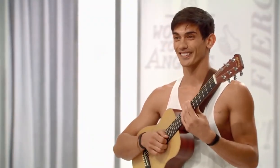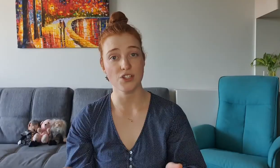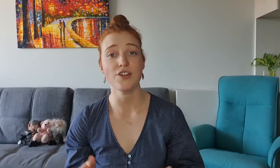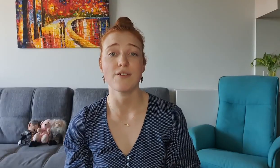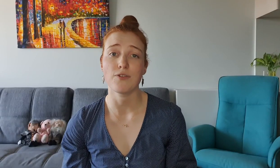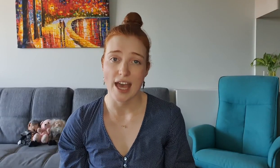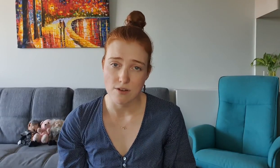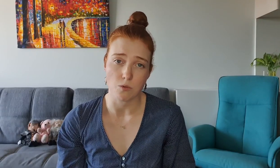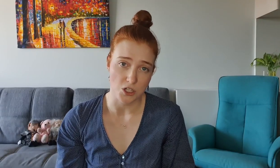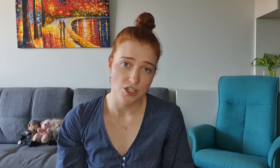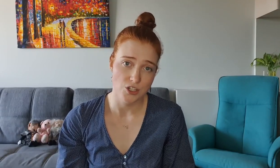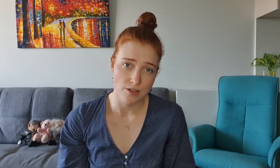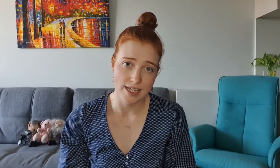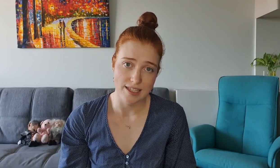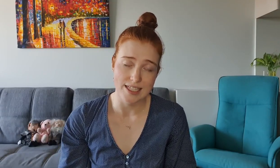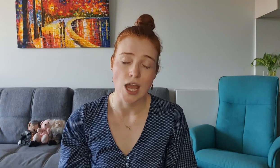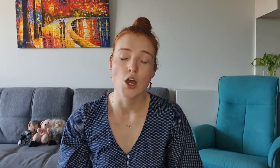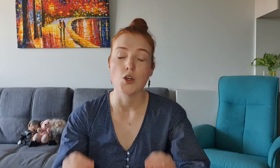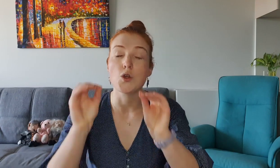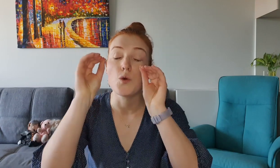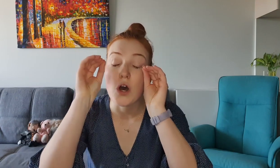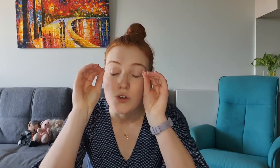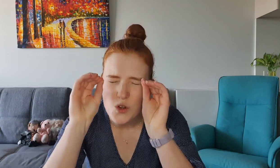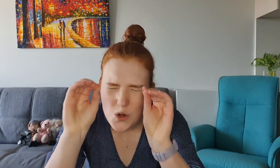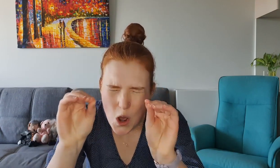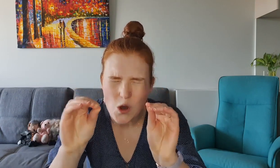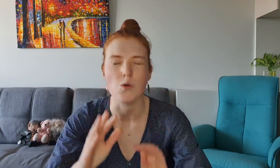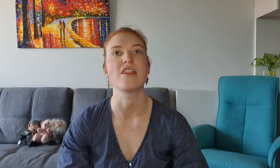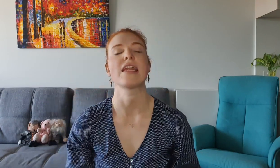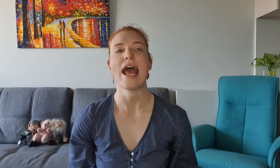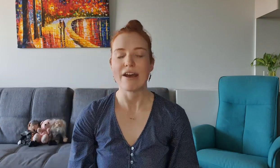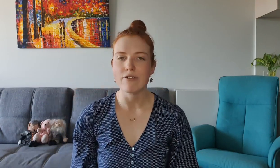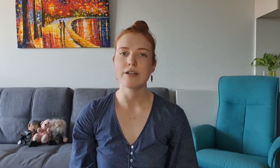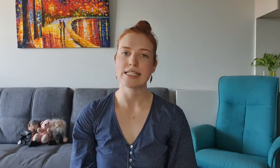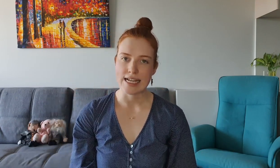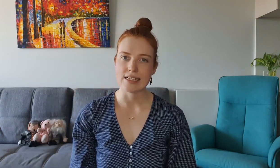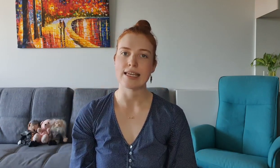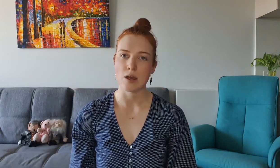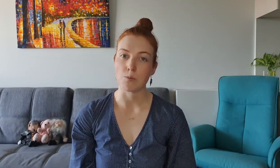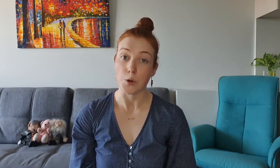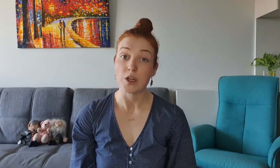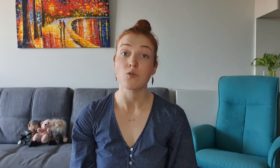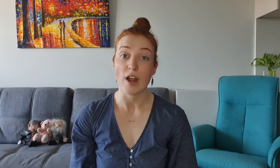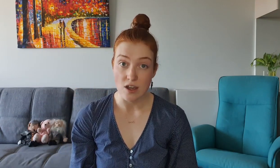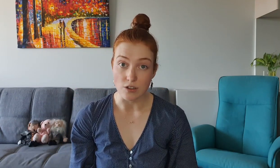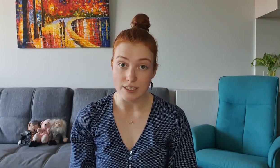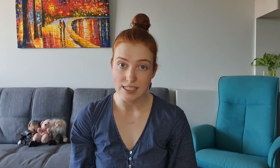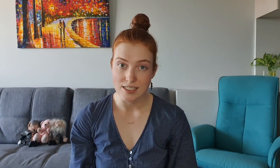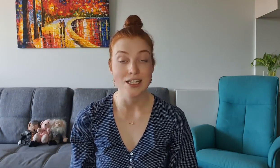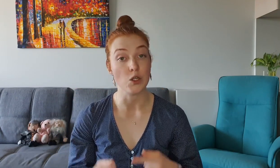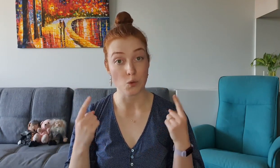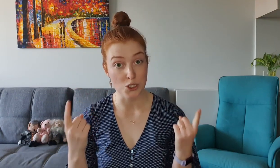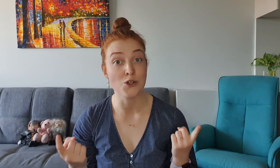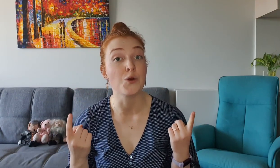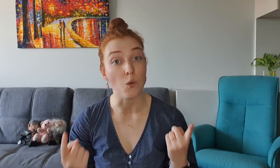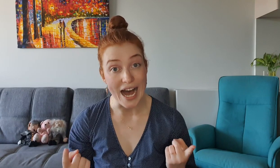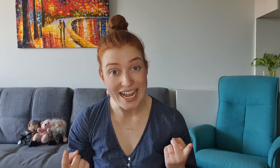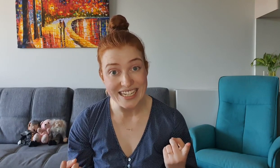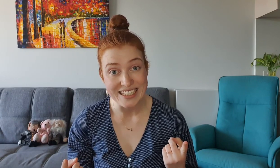Also, if you've ever watched a show like this you know that everyone sounds like a broken record You want to know why?